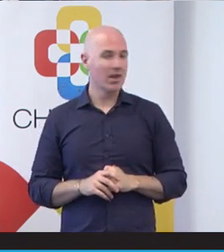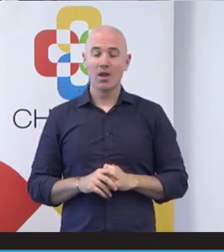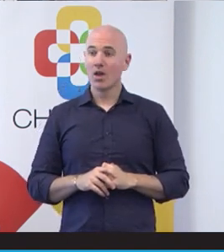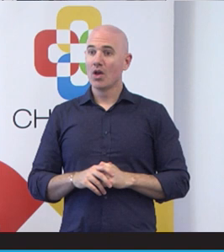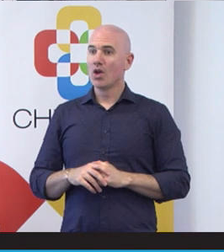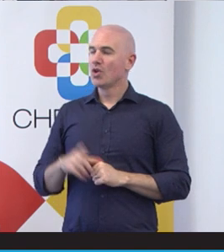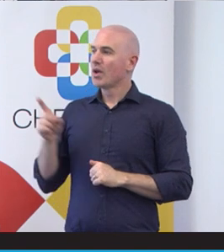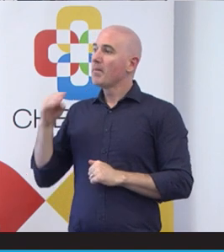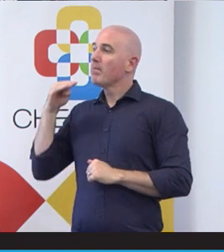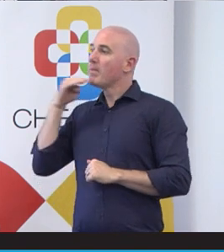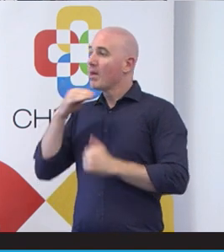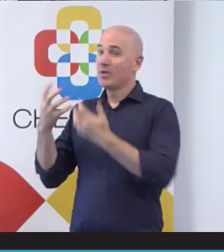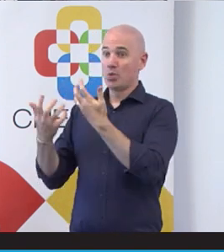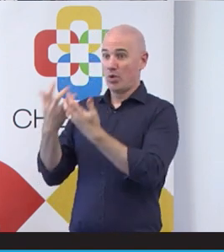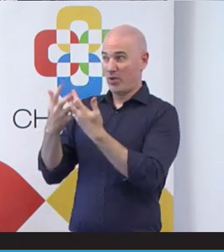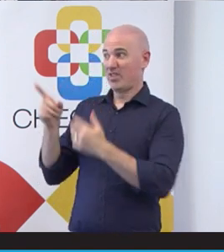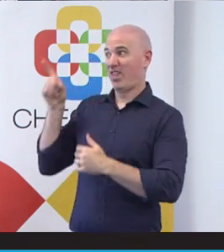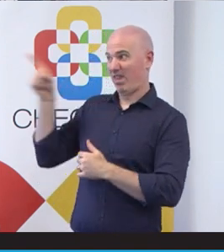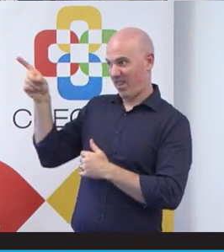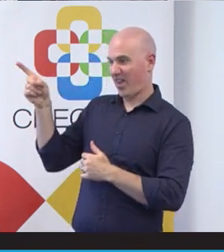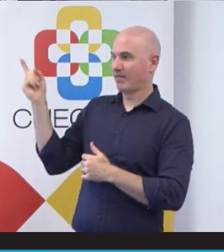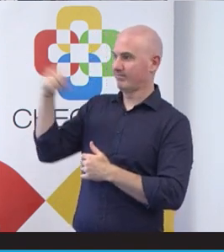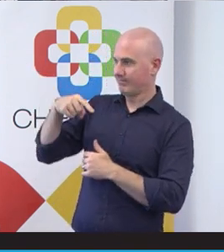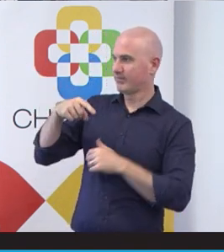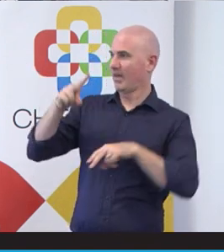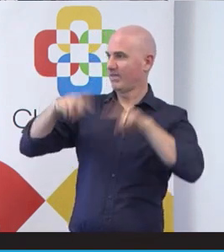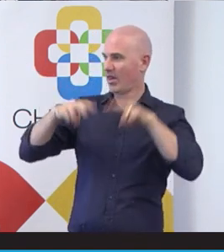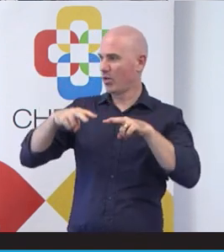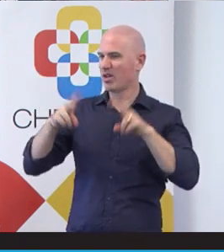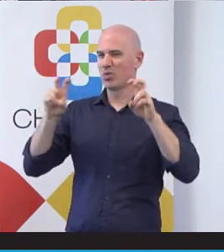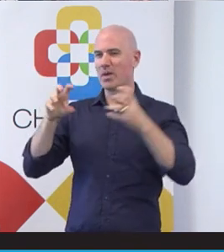Melbourne University and they used a mixed method approach or methodology